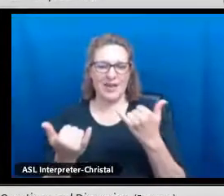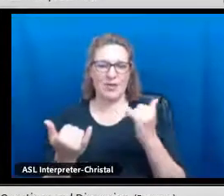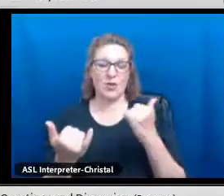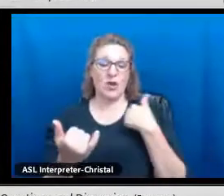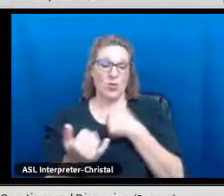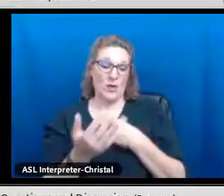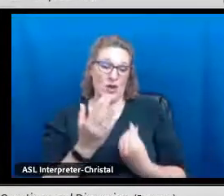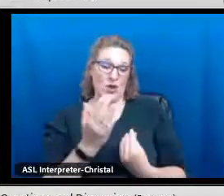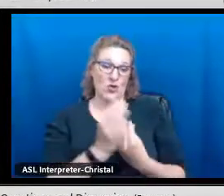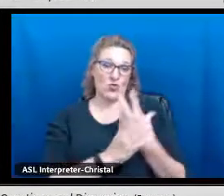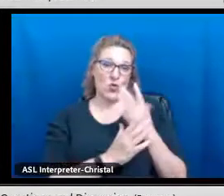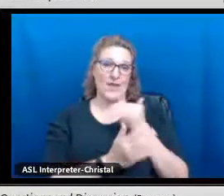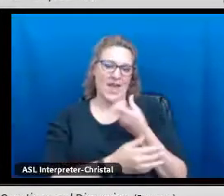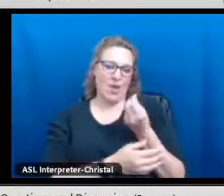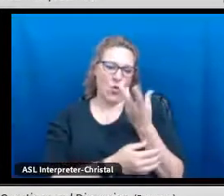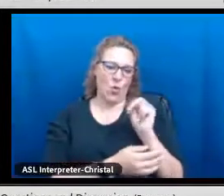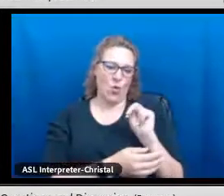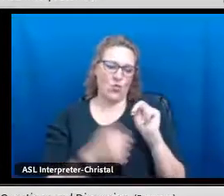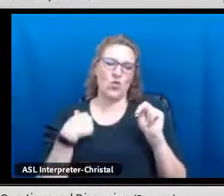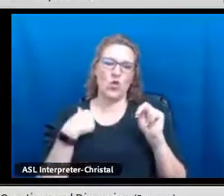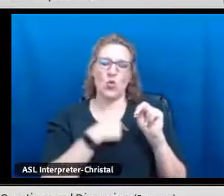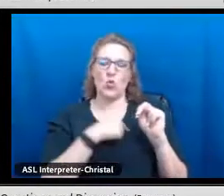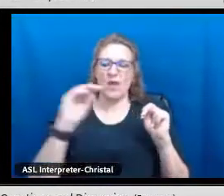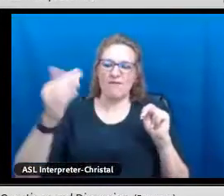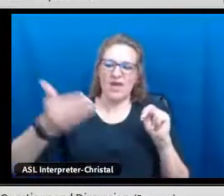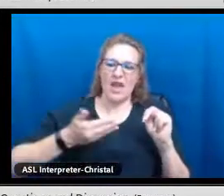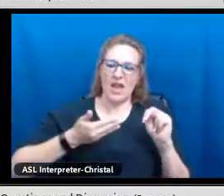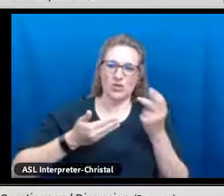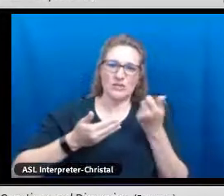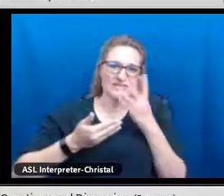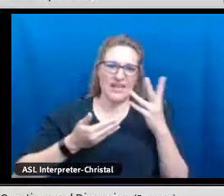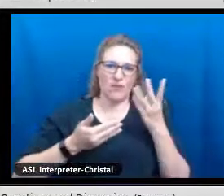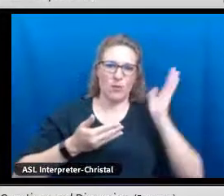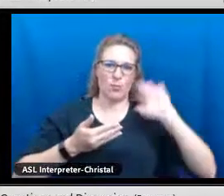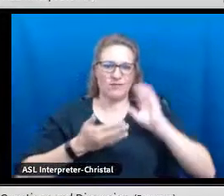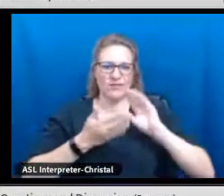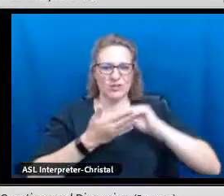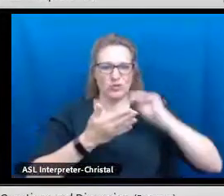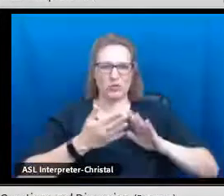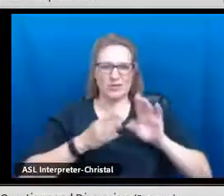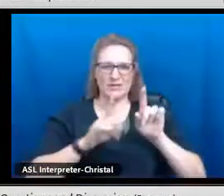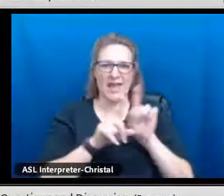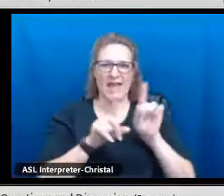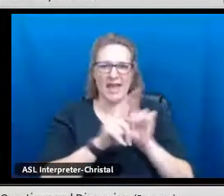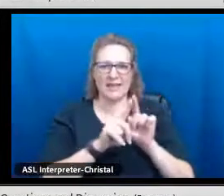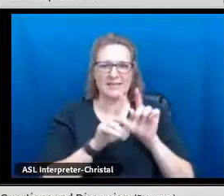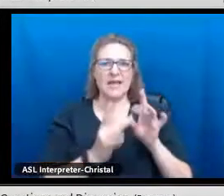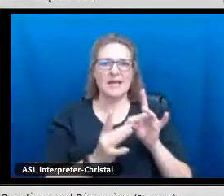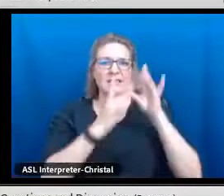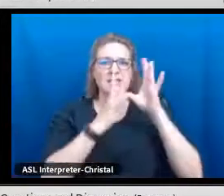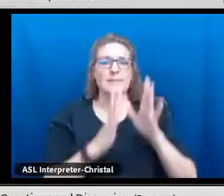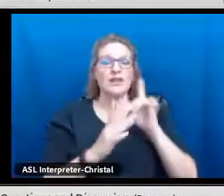However, one of the really nice things that we are seeing now is that we are growing our own.